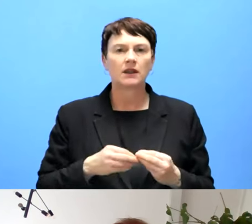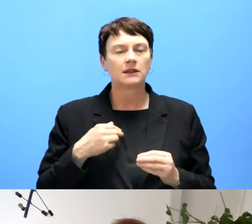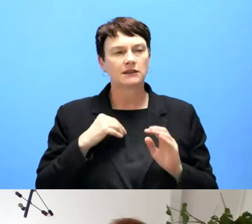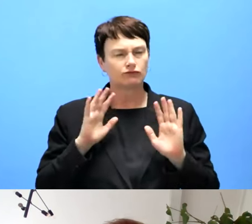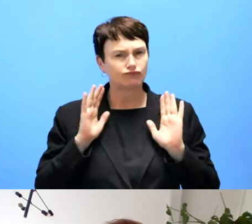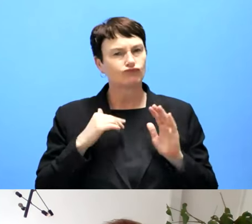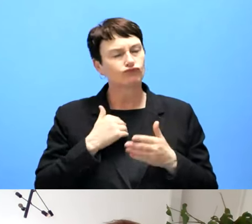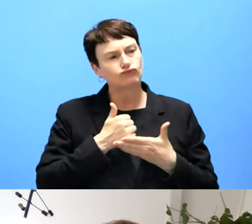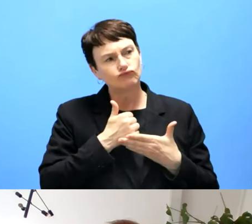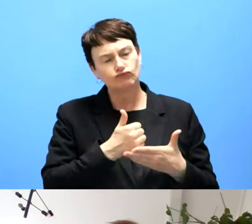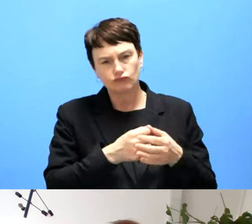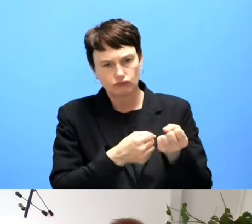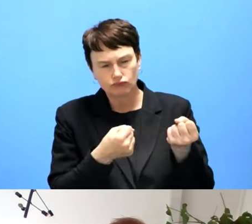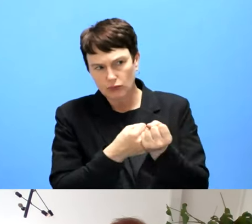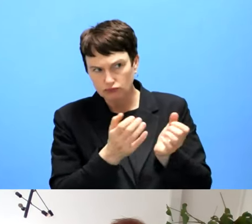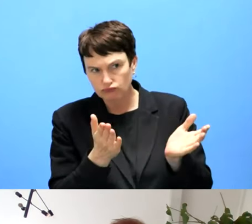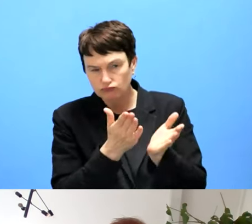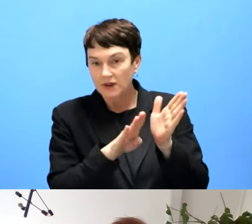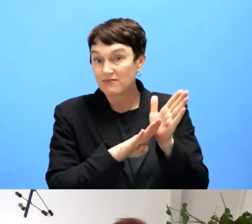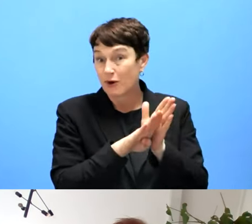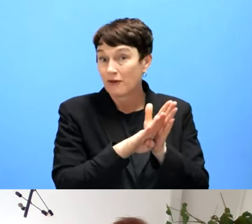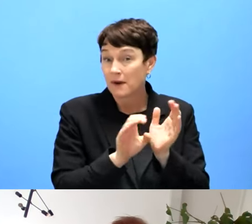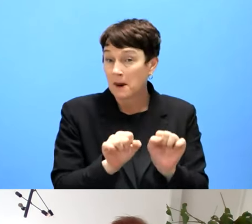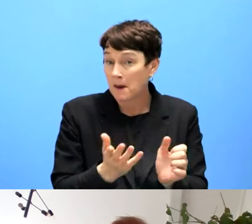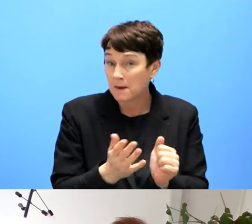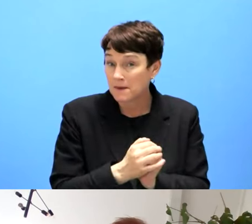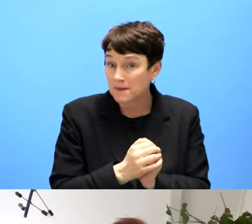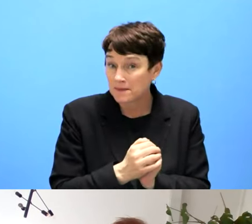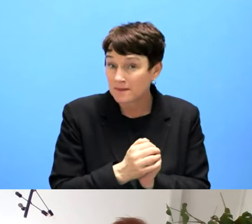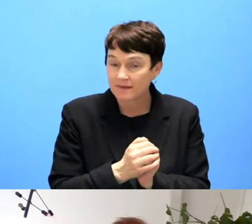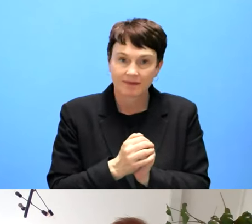Sounds good. I like the sound of keeping the energy flowing,